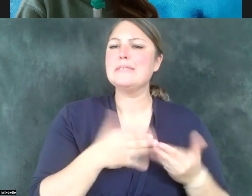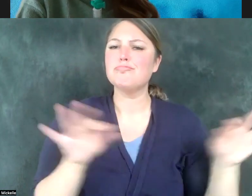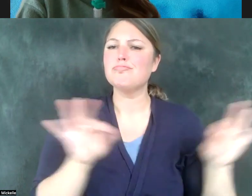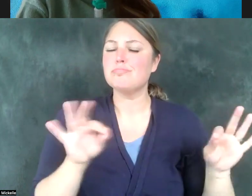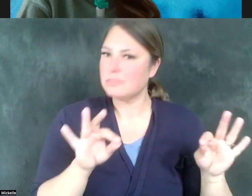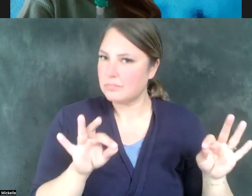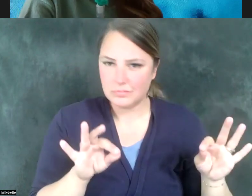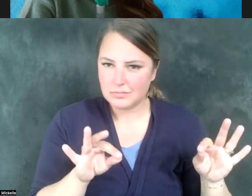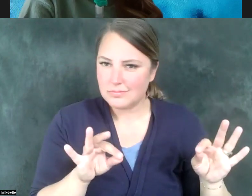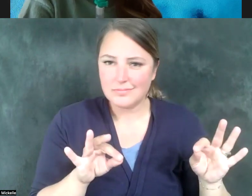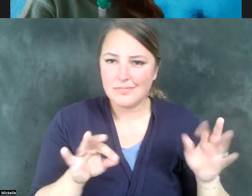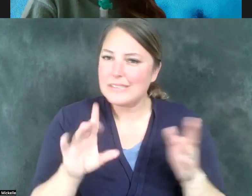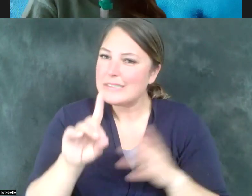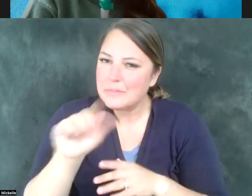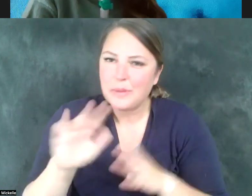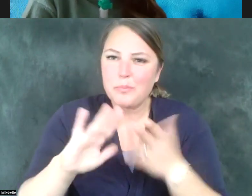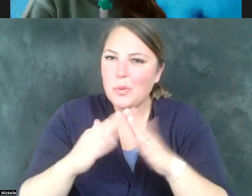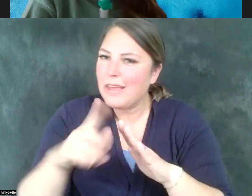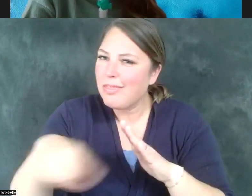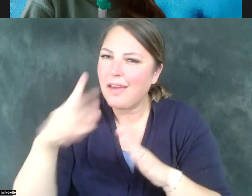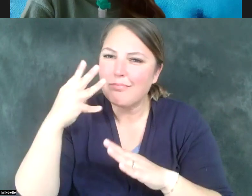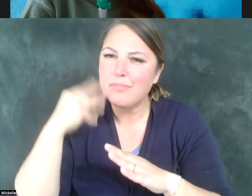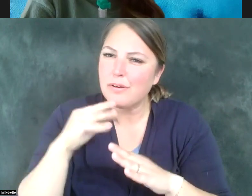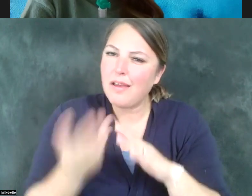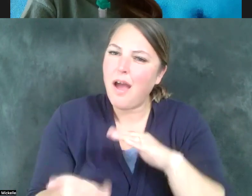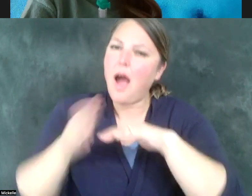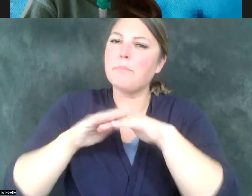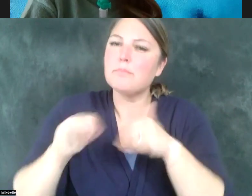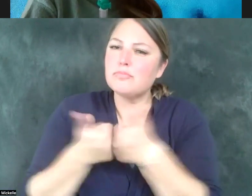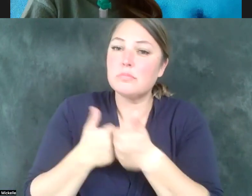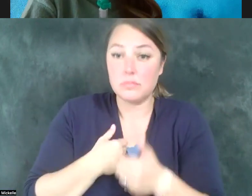disability community. I mean, I was looking at some of the sections of the ADA,